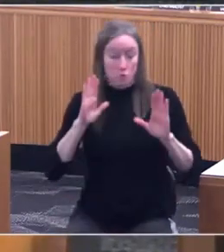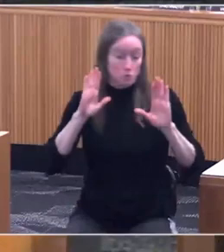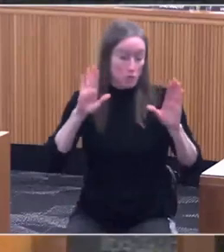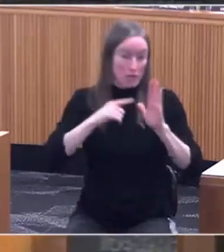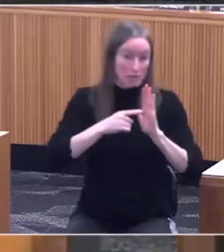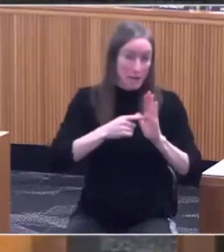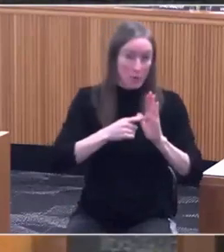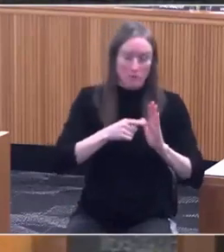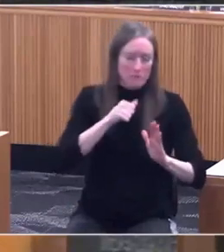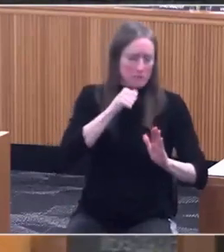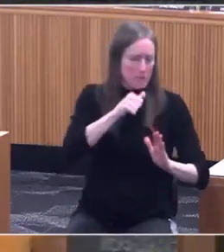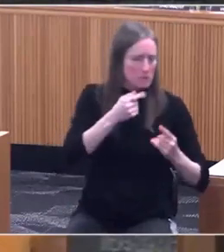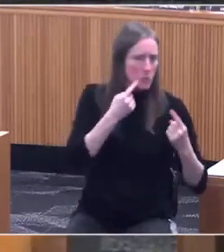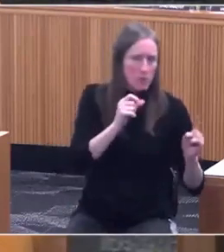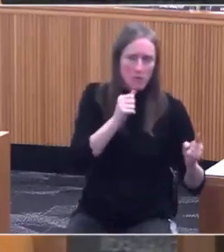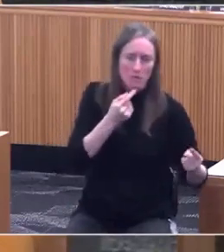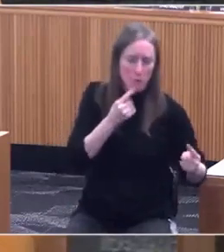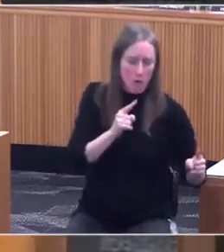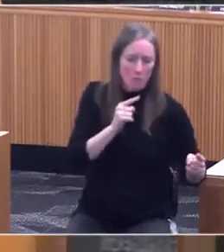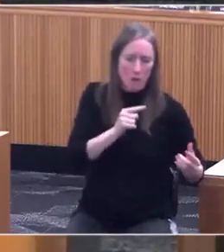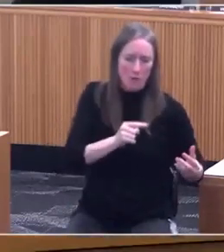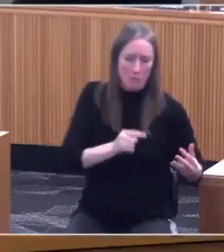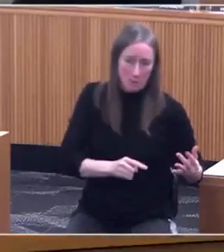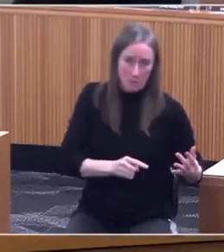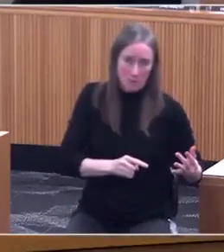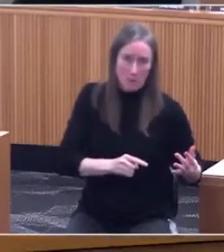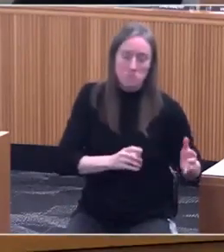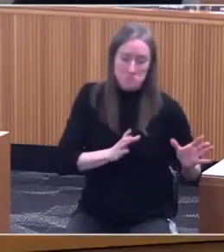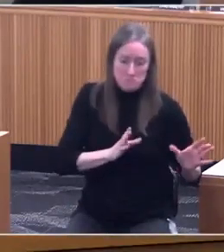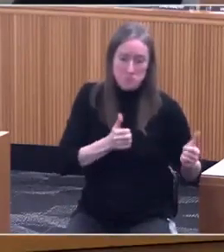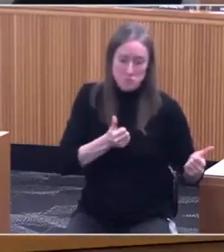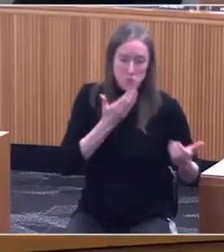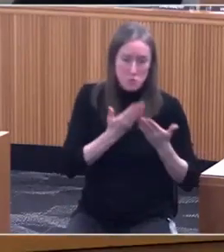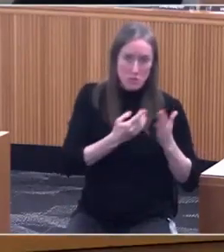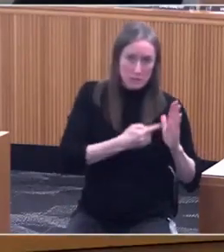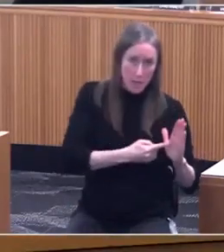Are there instances where QALY does work well?